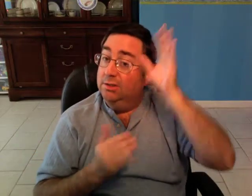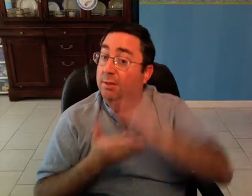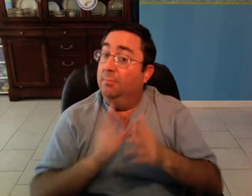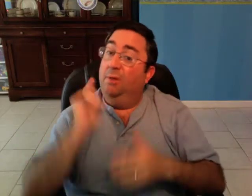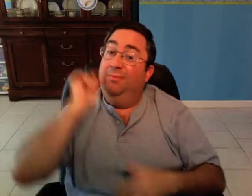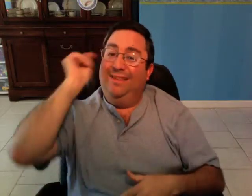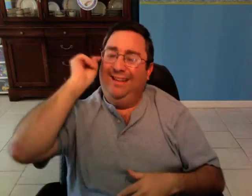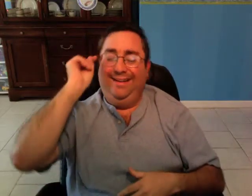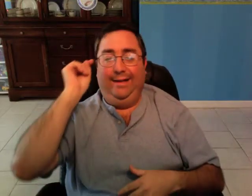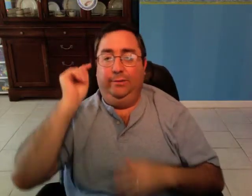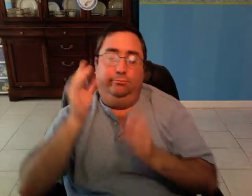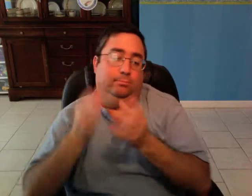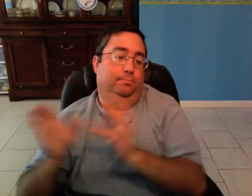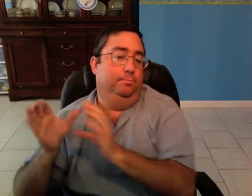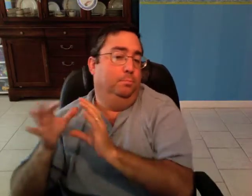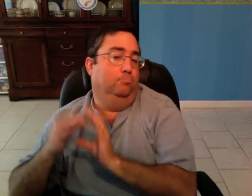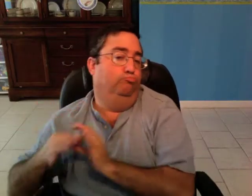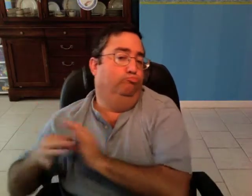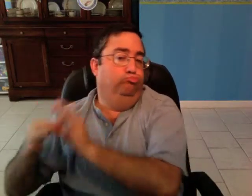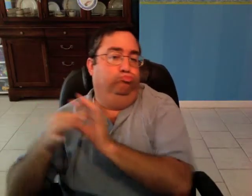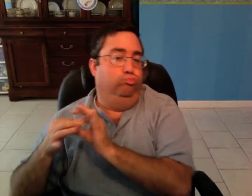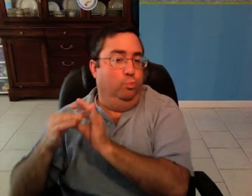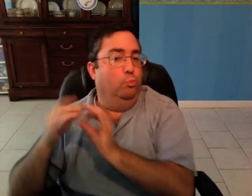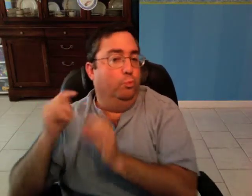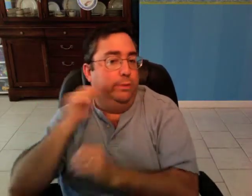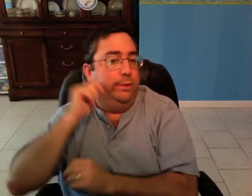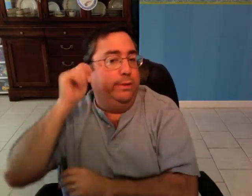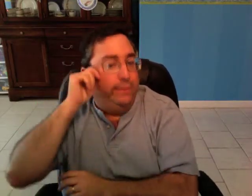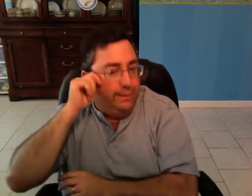value system, but as teenagers, they socialize with teenagers and develop their own subset of values among themselves.